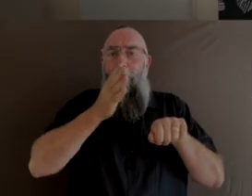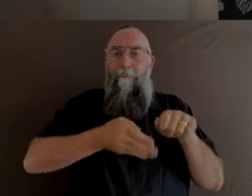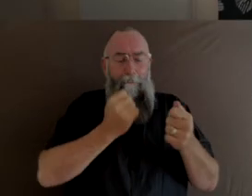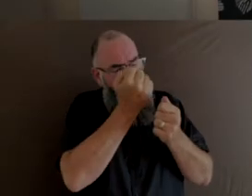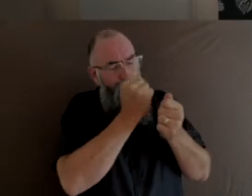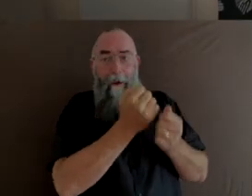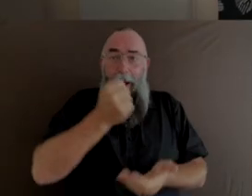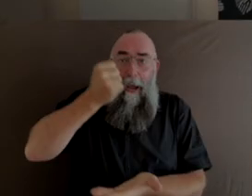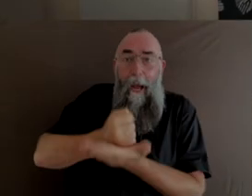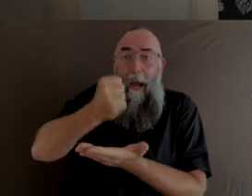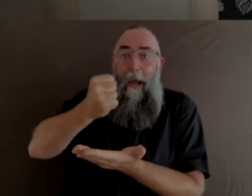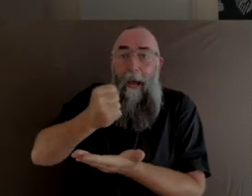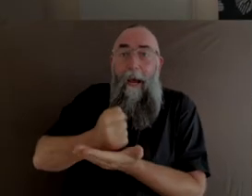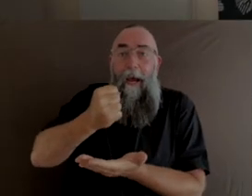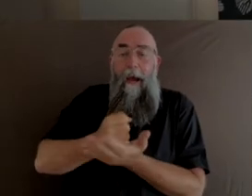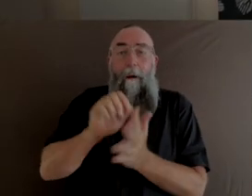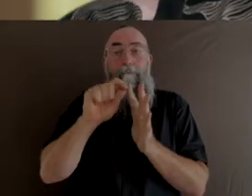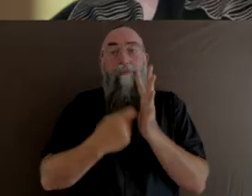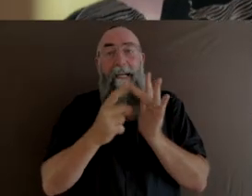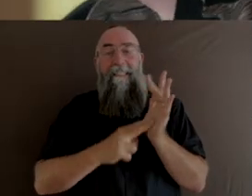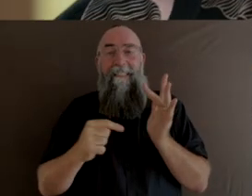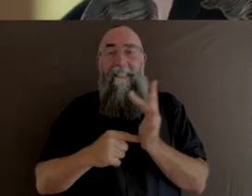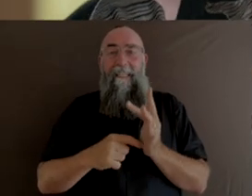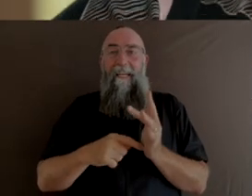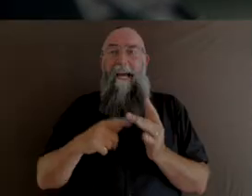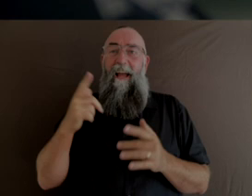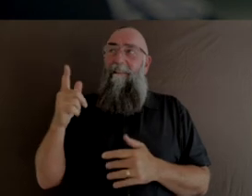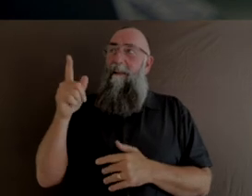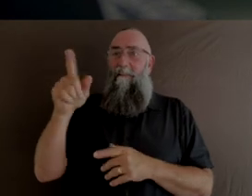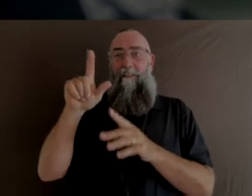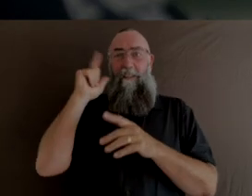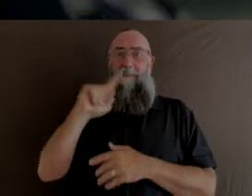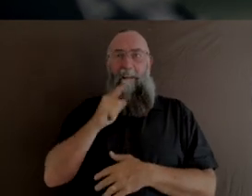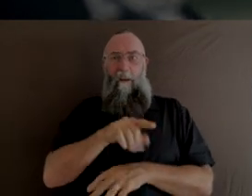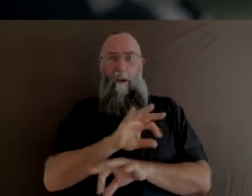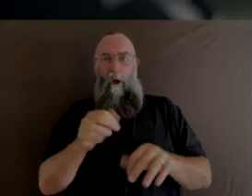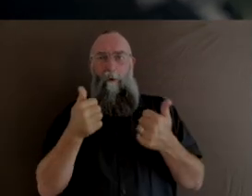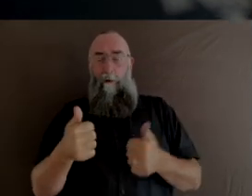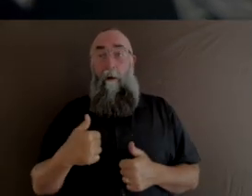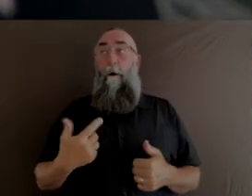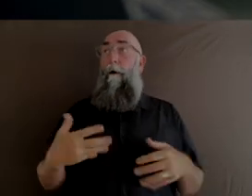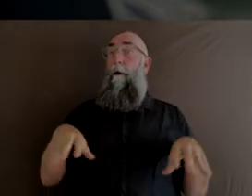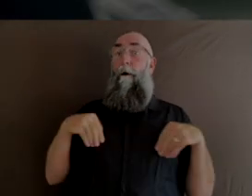of my artistic career. So I thought, oh I'm no good at art, took that on board and moved on. And then in medicine,